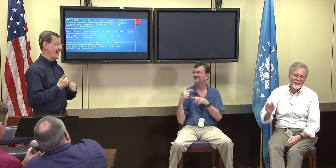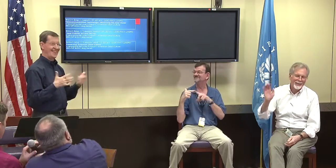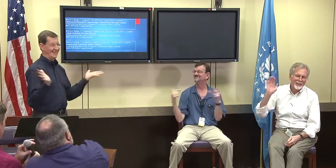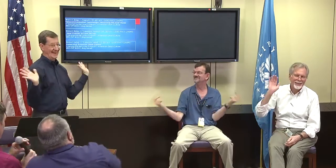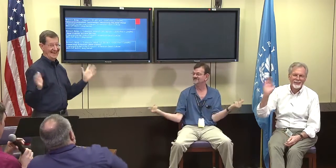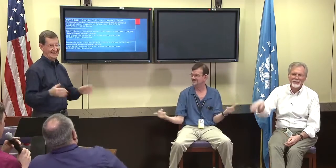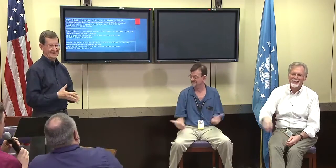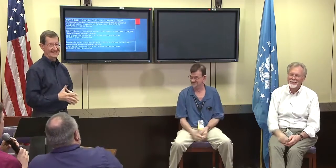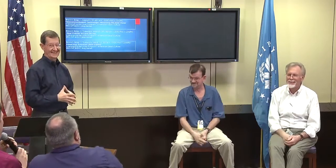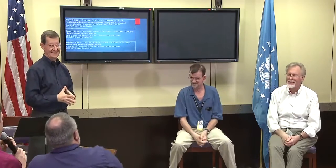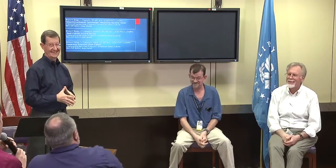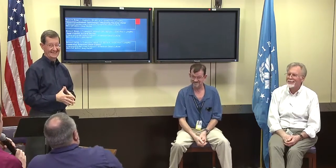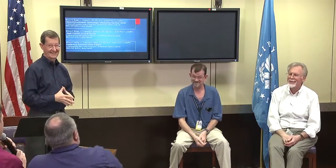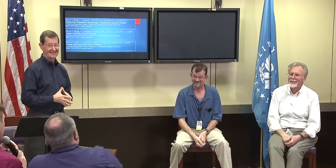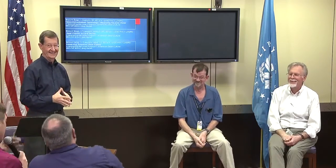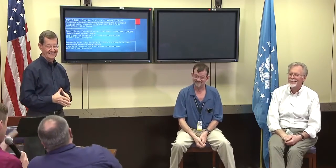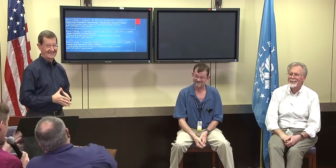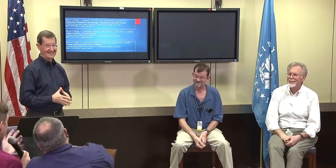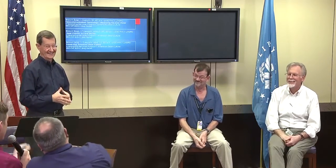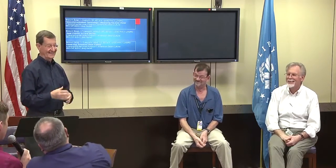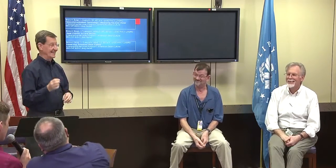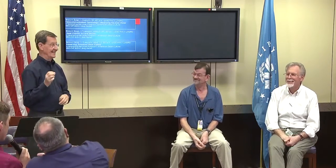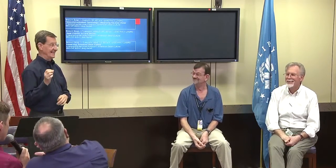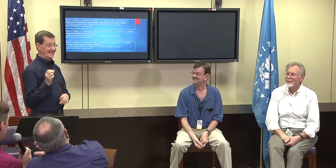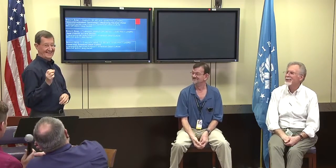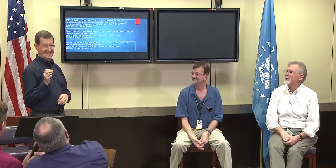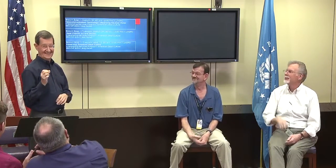Or jokes, I mean it can be something more neutral.